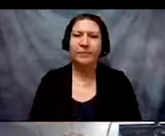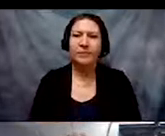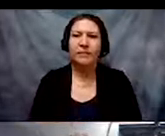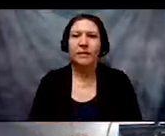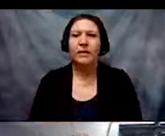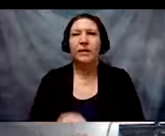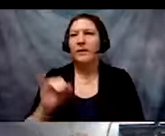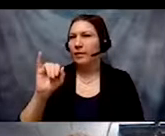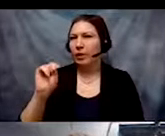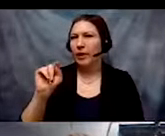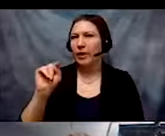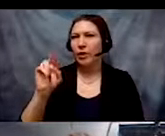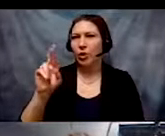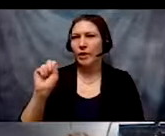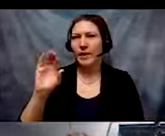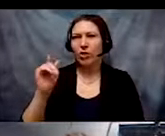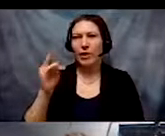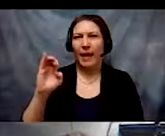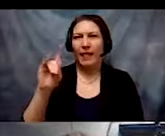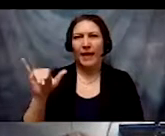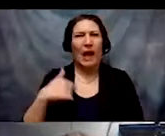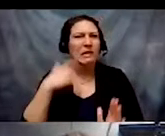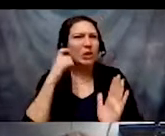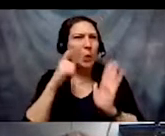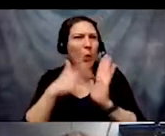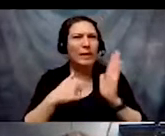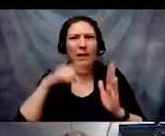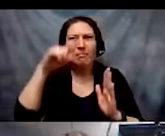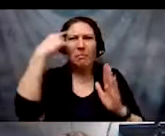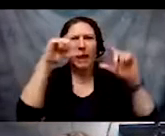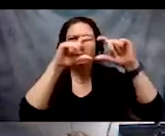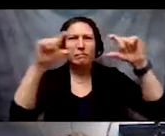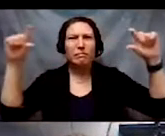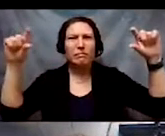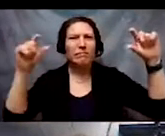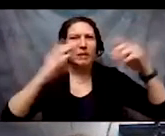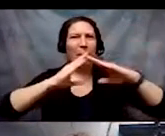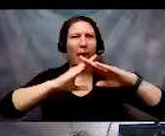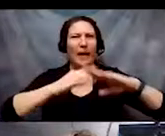I just realized my control panel has a little -- there we go.